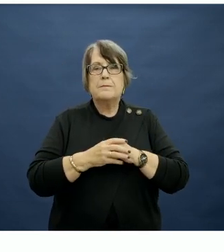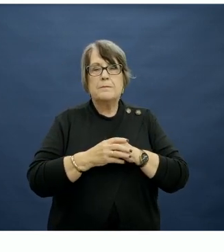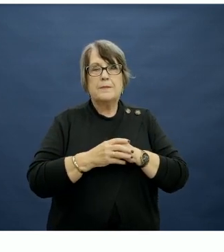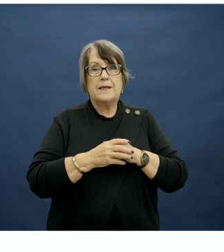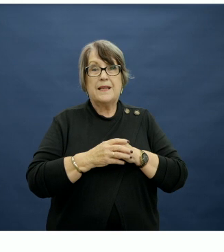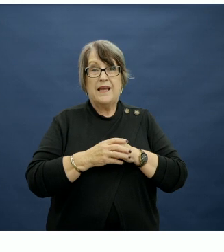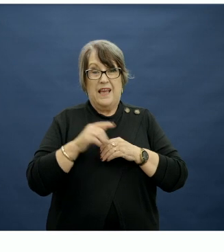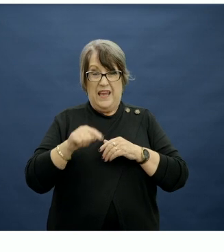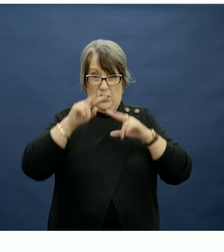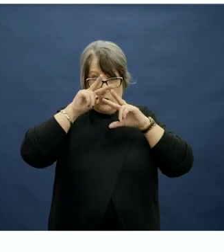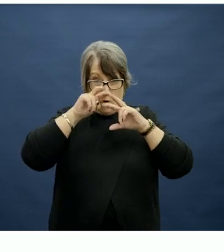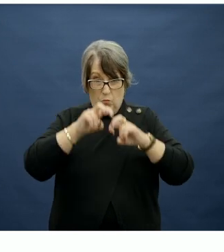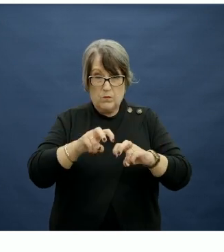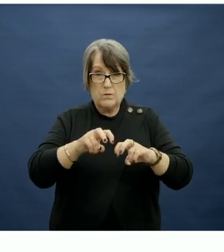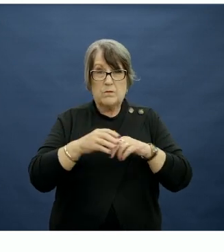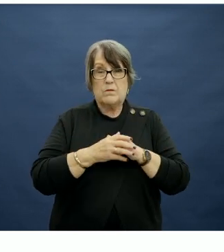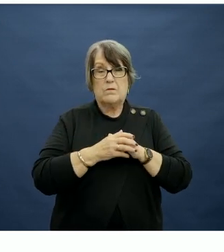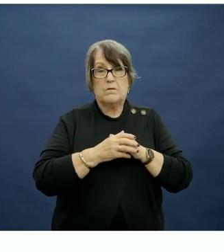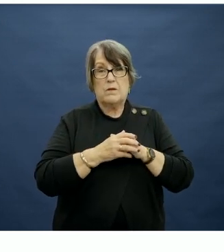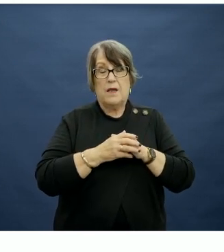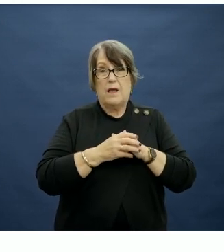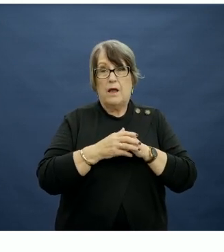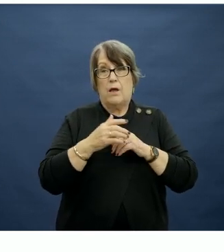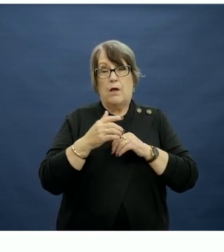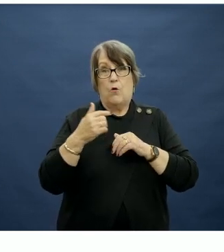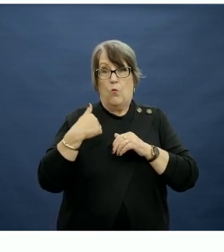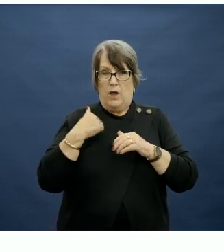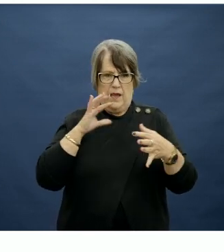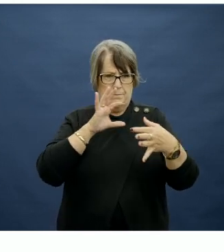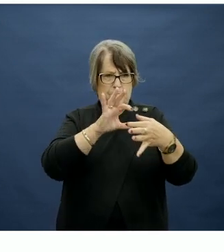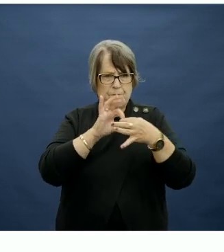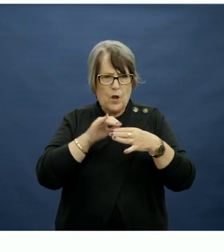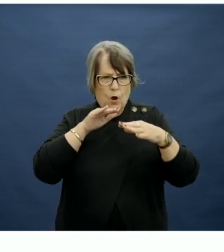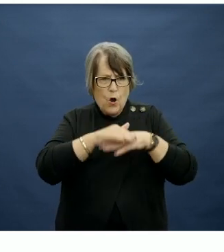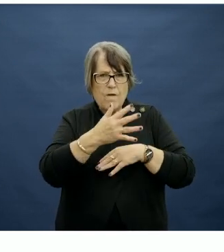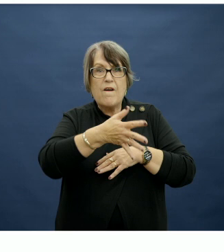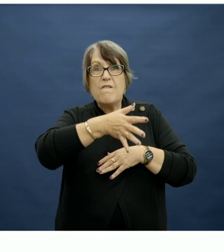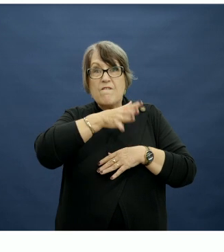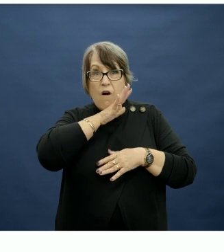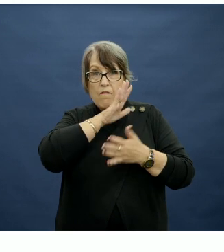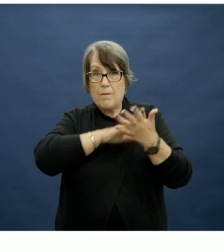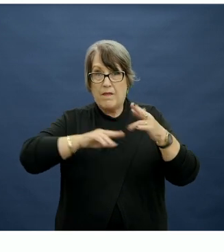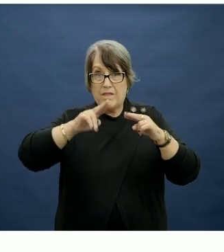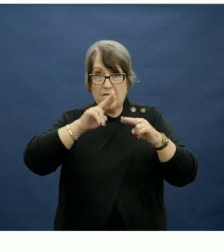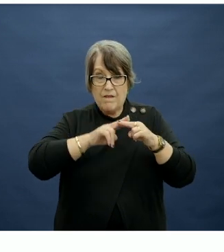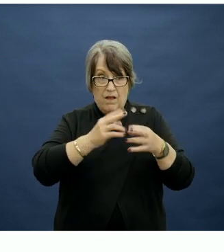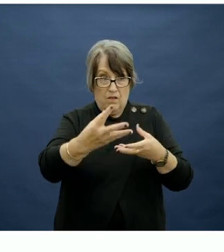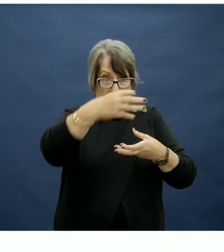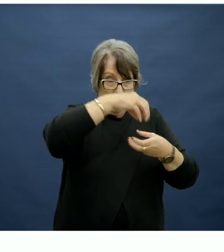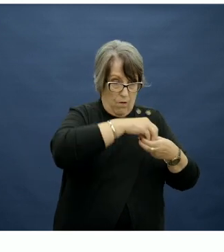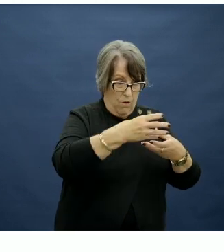In this study, we engaged over 500 parents and we found that, in addition to providing